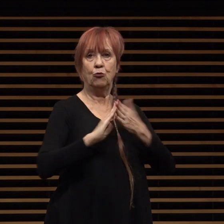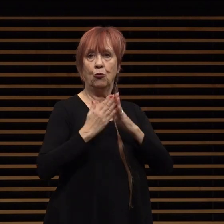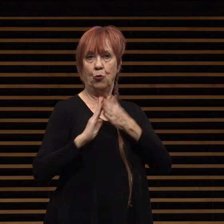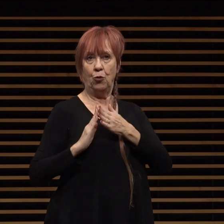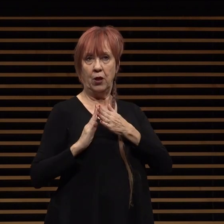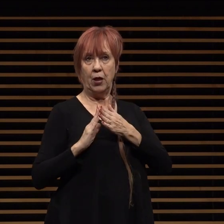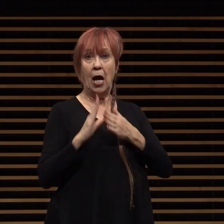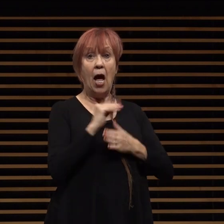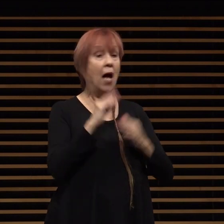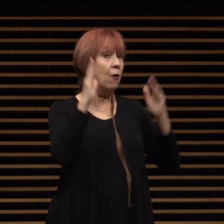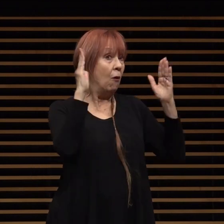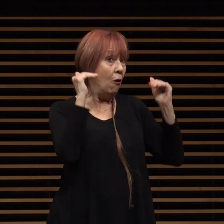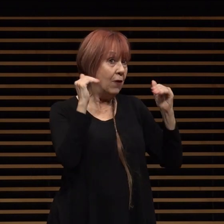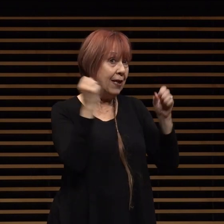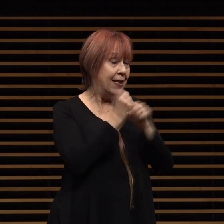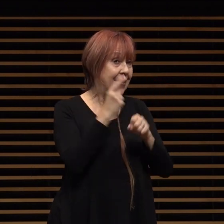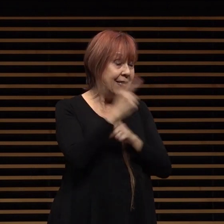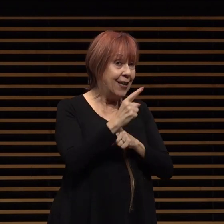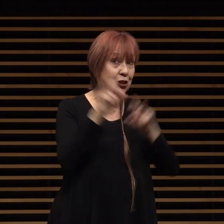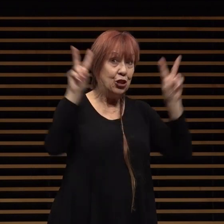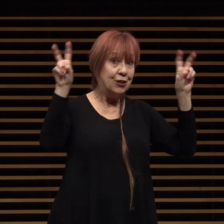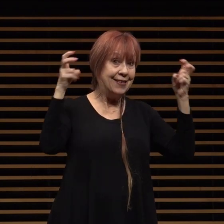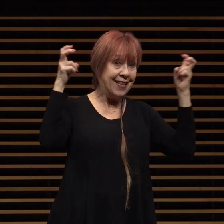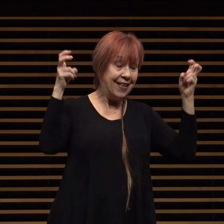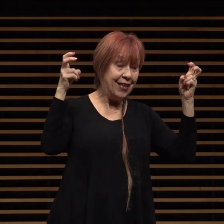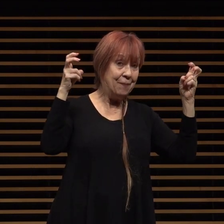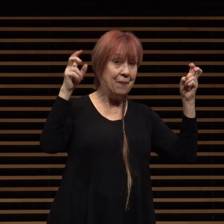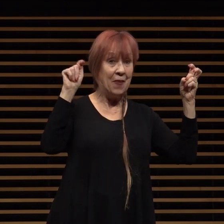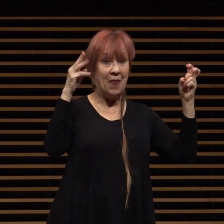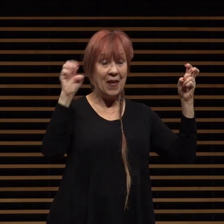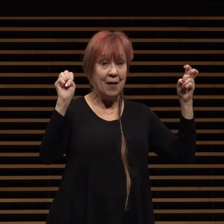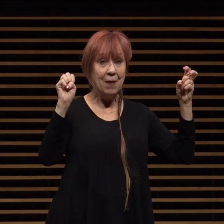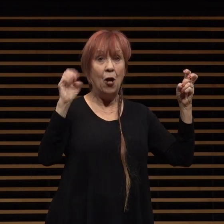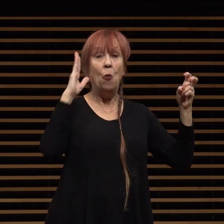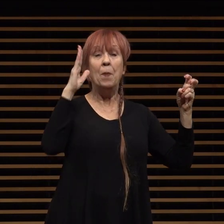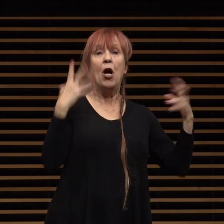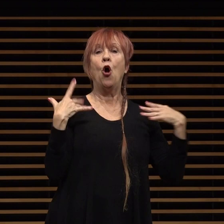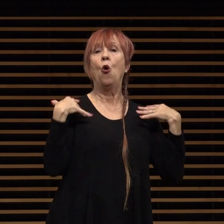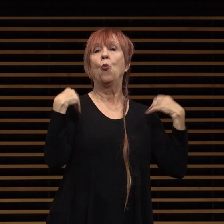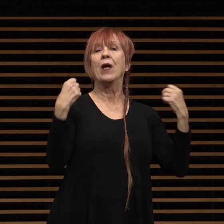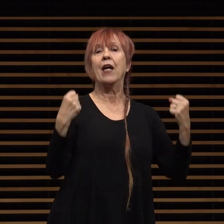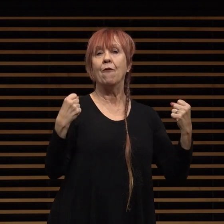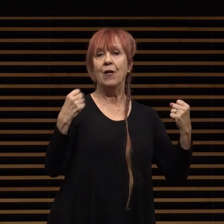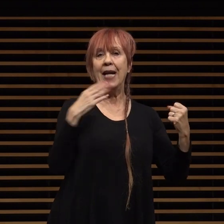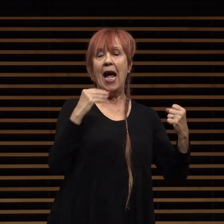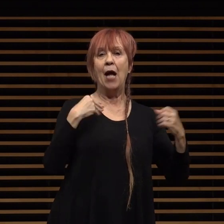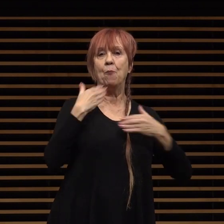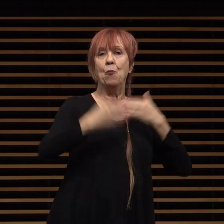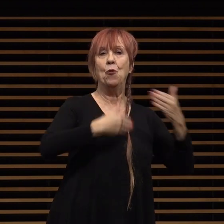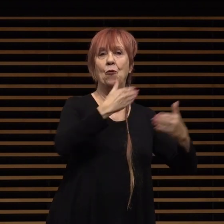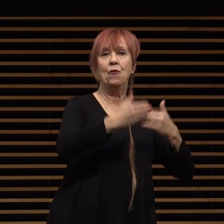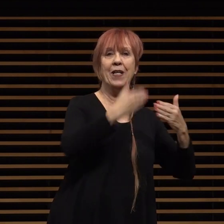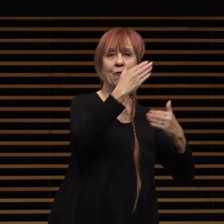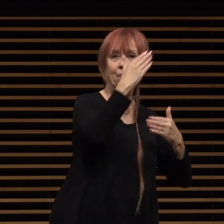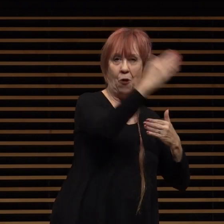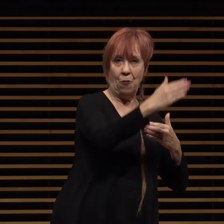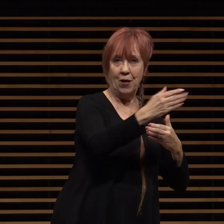and hopefully next year's theme will be recovery and moving forward from